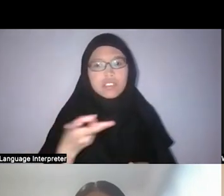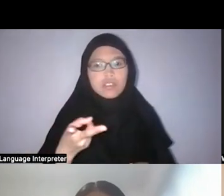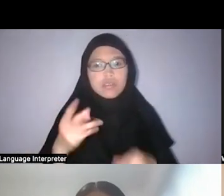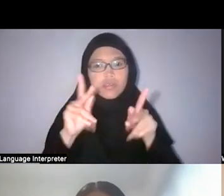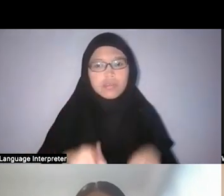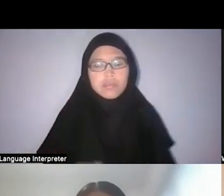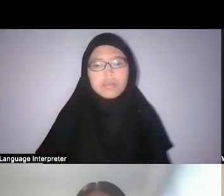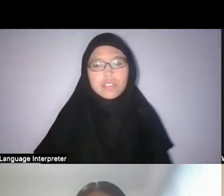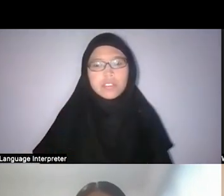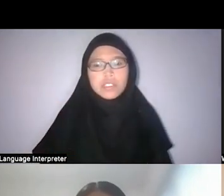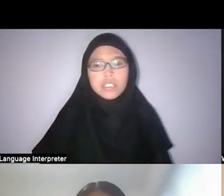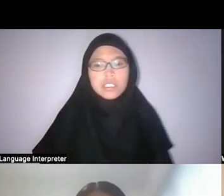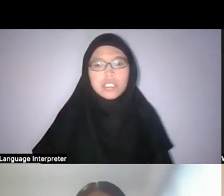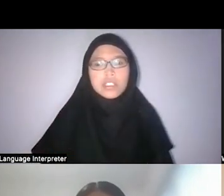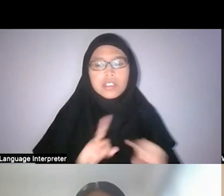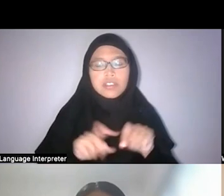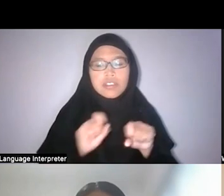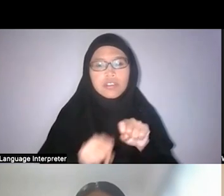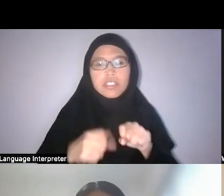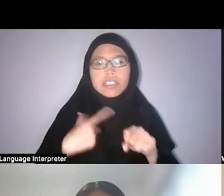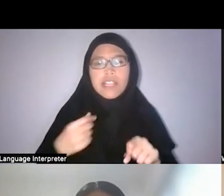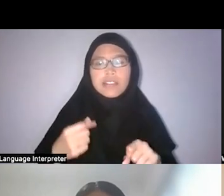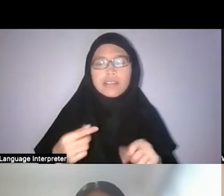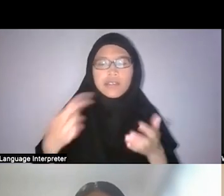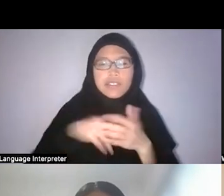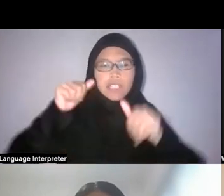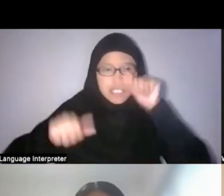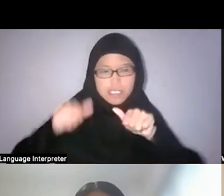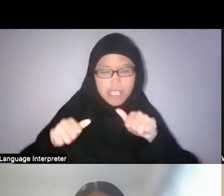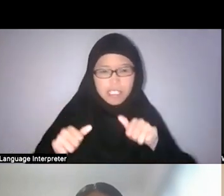So, I think it's about reassessing the figures that contributed.